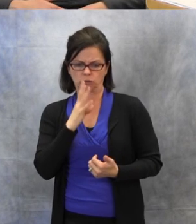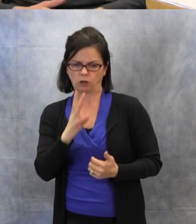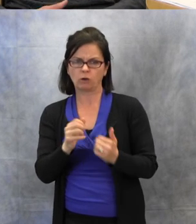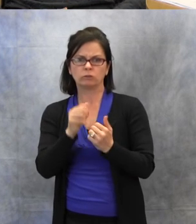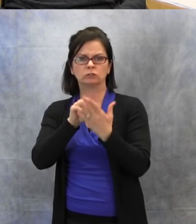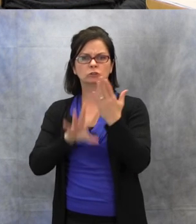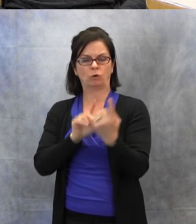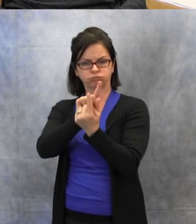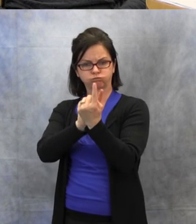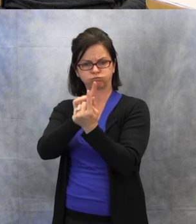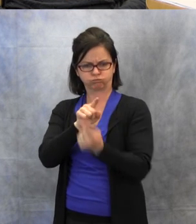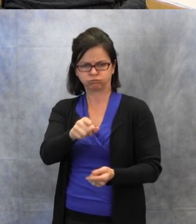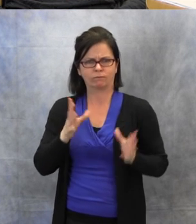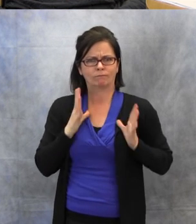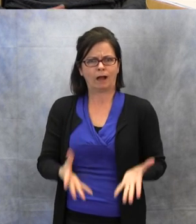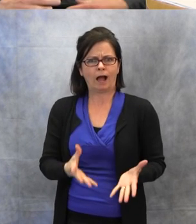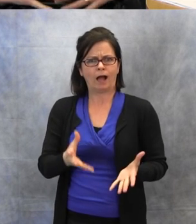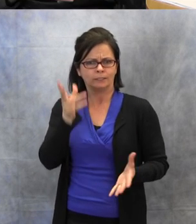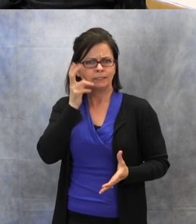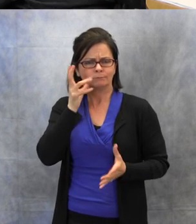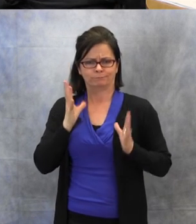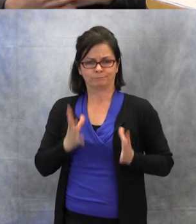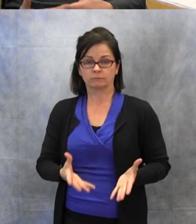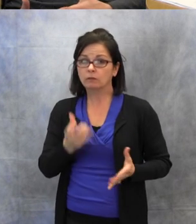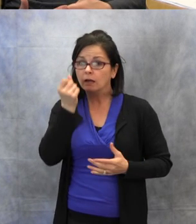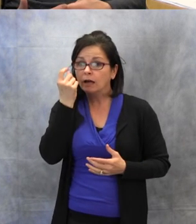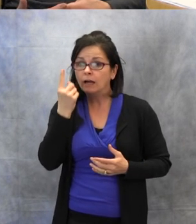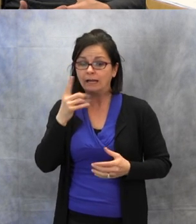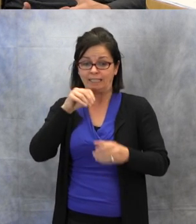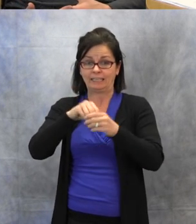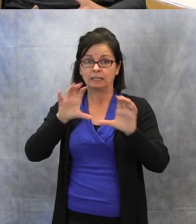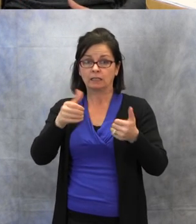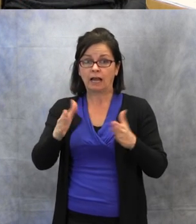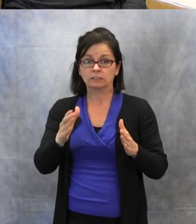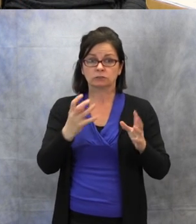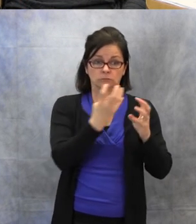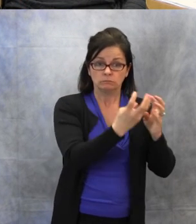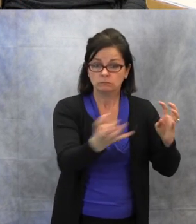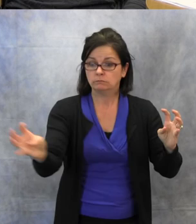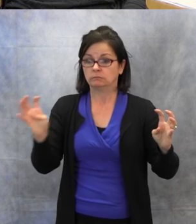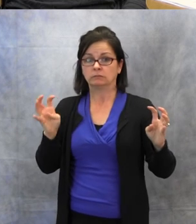they hear me just fine." But when you're within the classroom, it really changes,